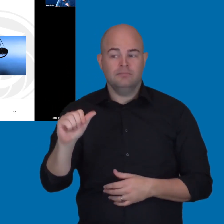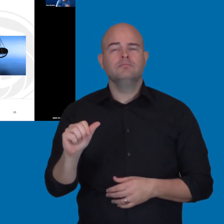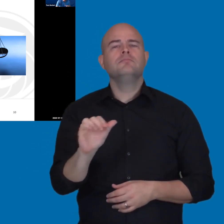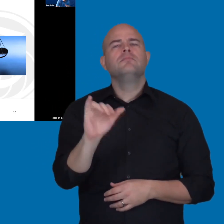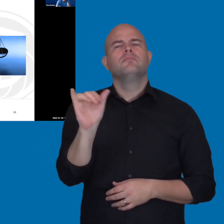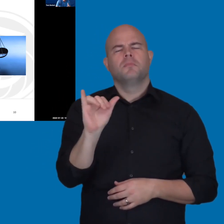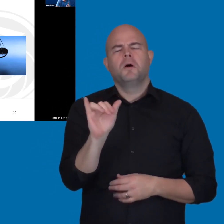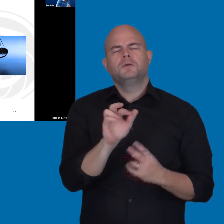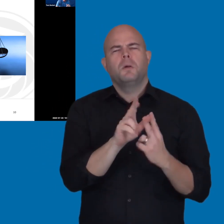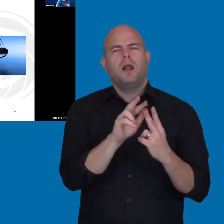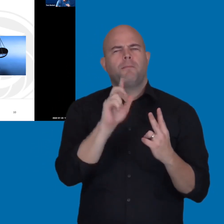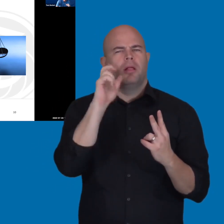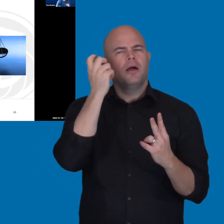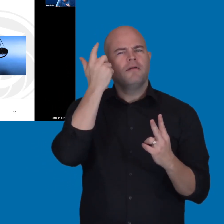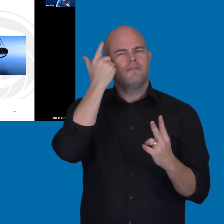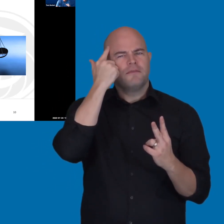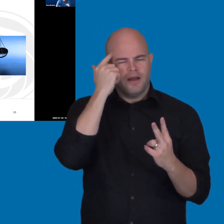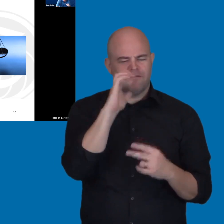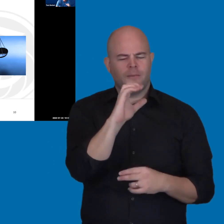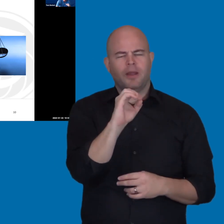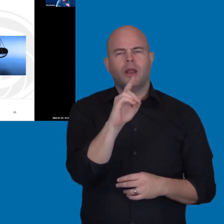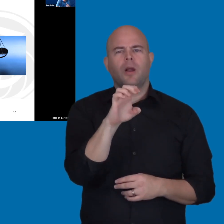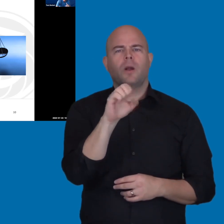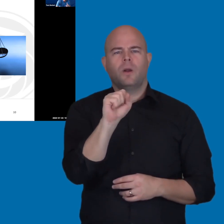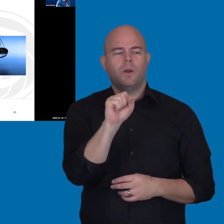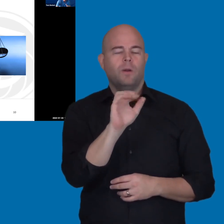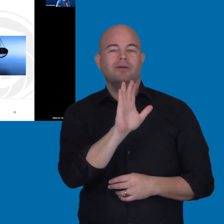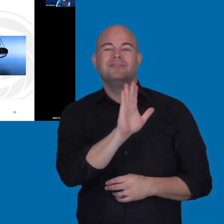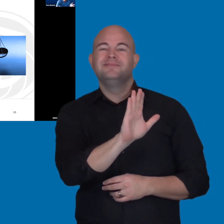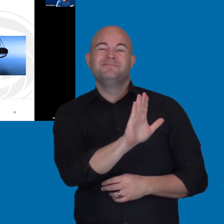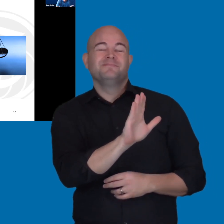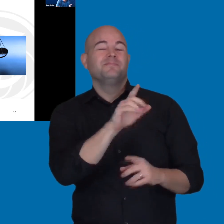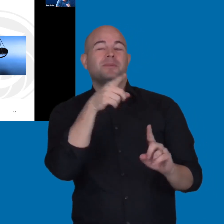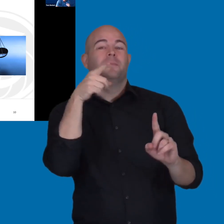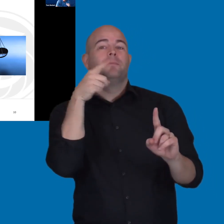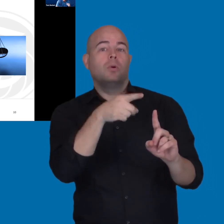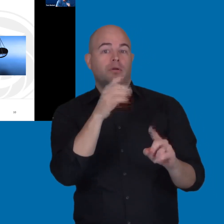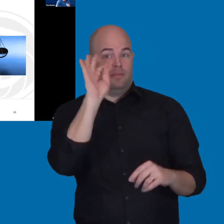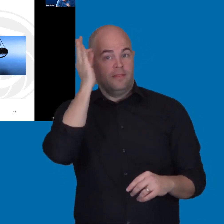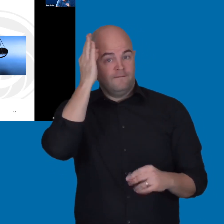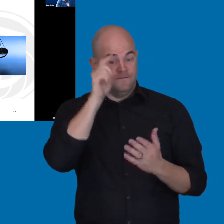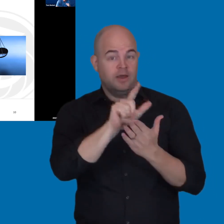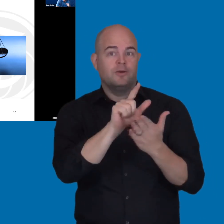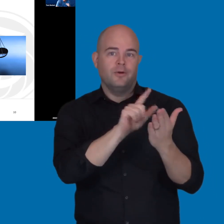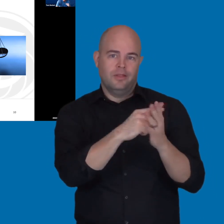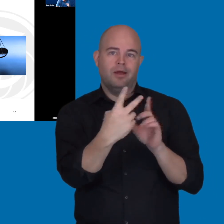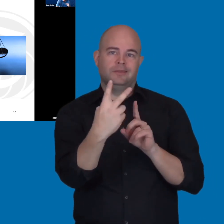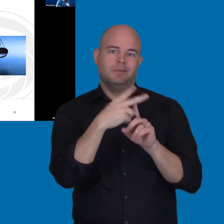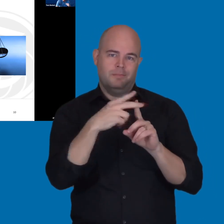And then a couple of government codes which basically say that, you know, these federal laws apply to us.